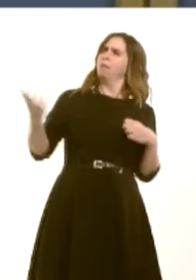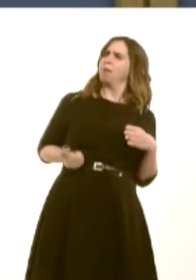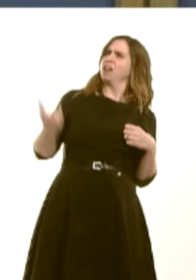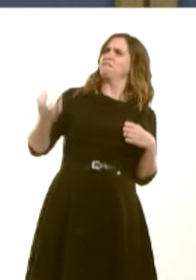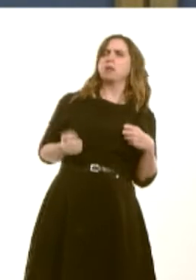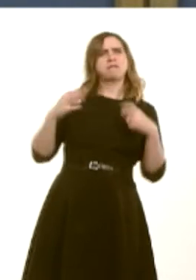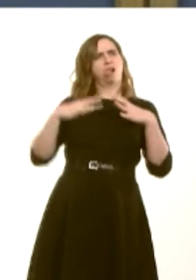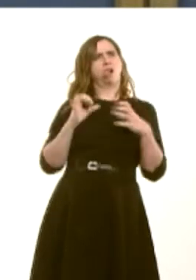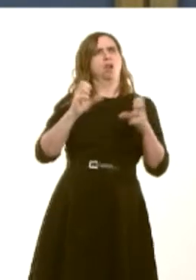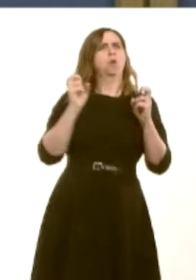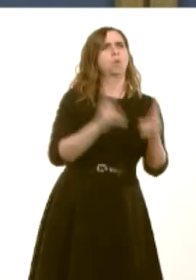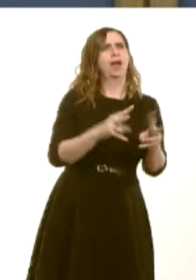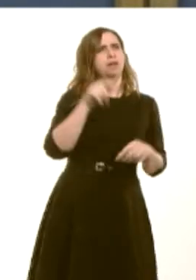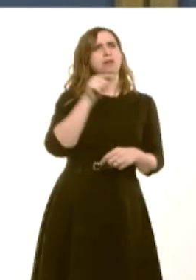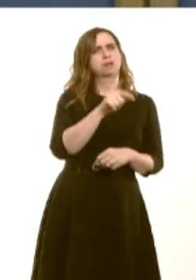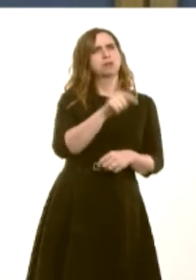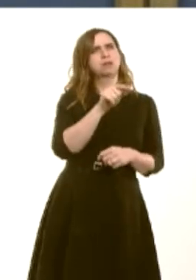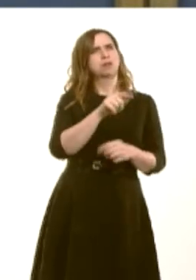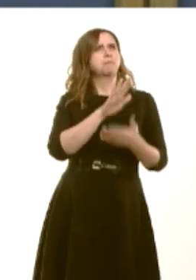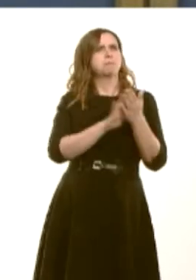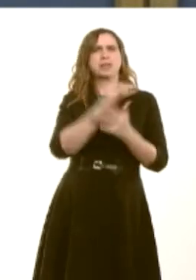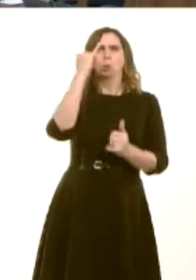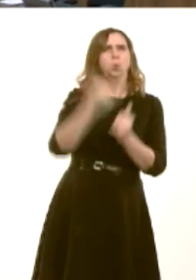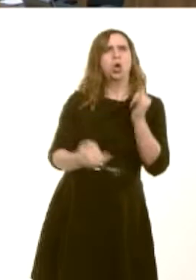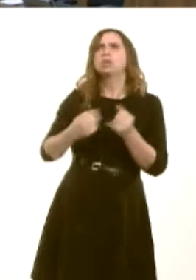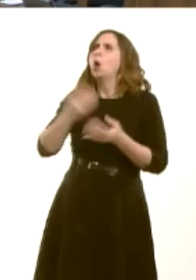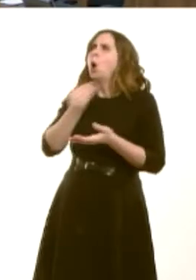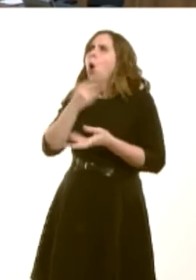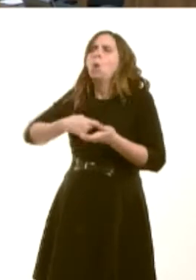asked a question. Youíre asking two questions. Janet Finch-Saunders: [Continues.]óthat significantly contributes towards the massive debts our country now faces?